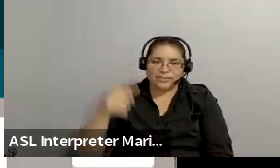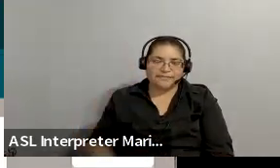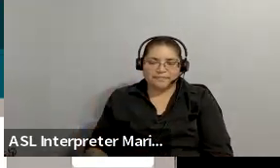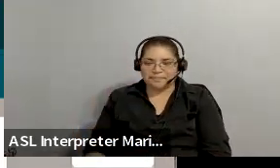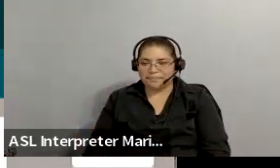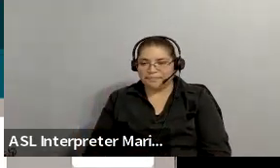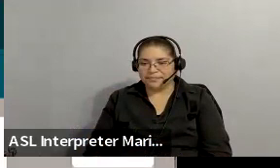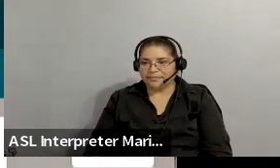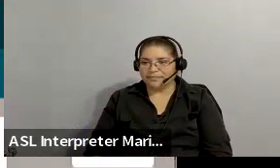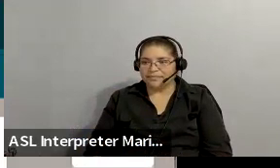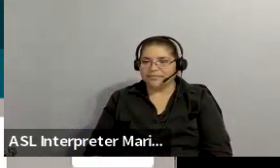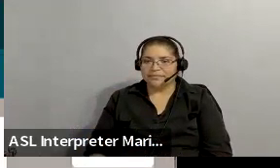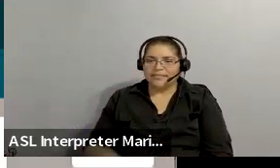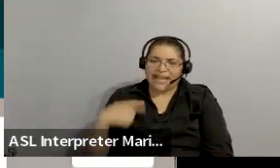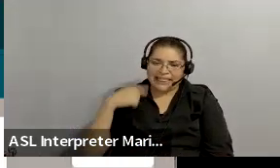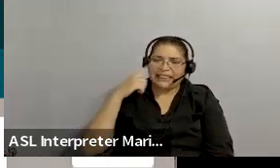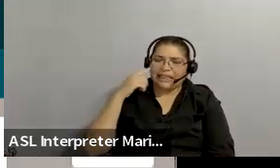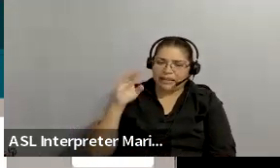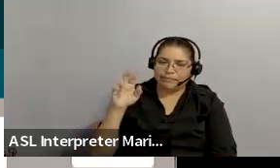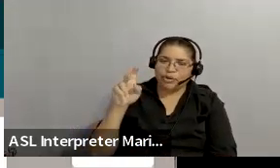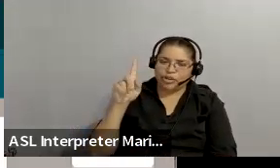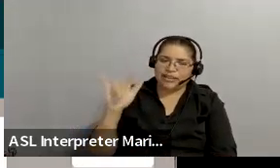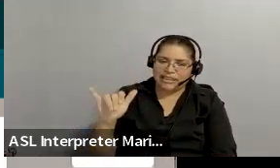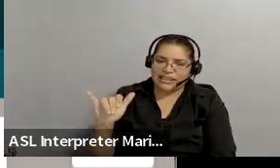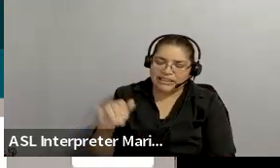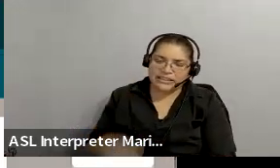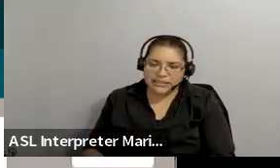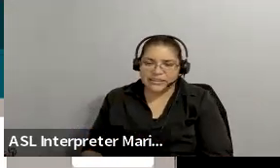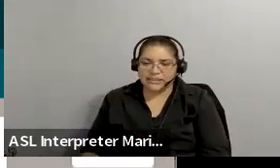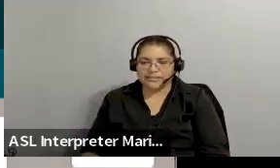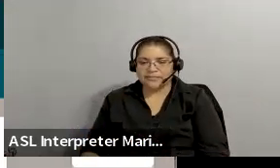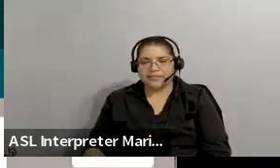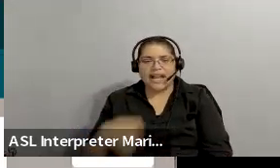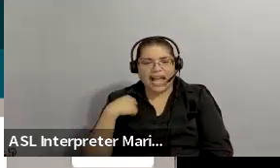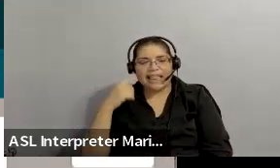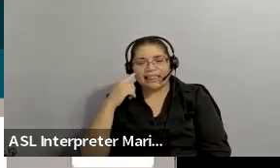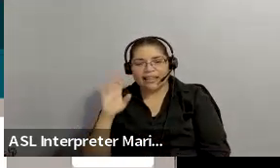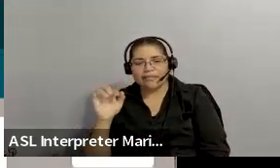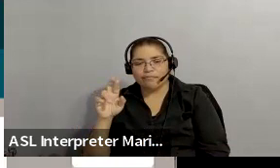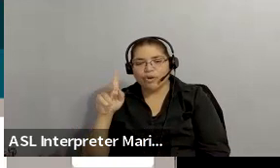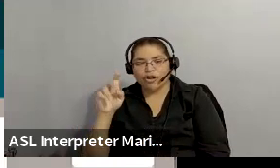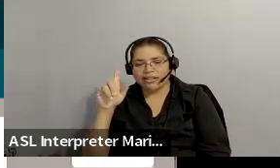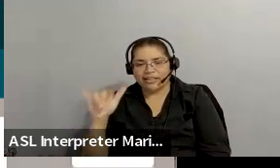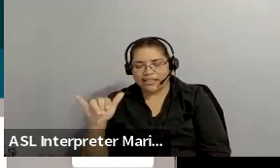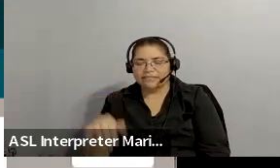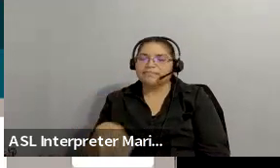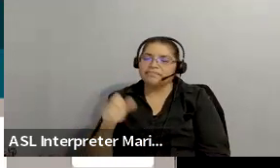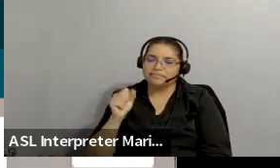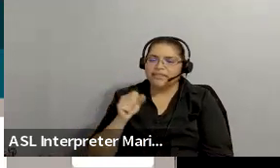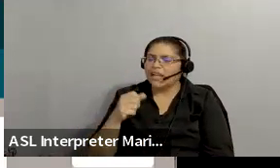: Don't mind if I do. The second independent living center was was founded in the city in 1974. New York, New York, Boston, Massachusetts, Washington, D.C., or Berkeley California. : Berkeley California. I think Boston was the first one.